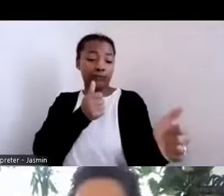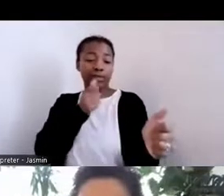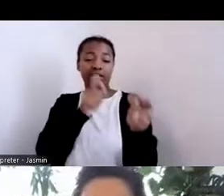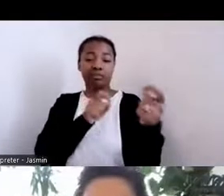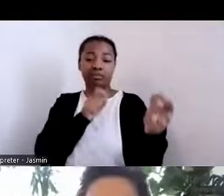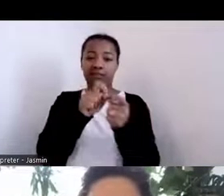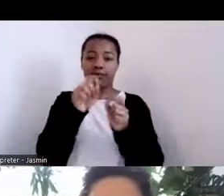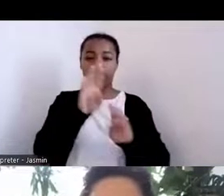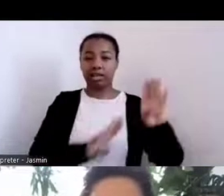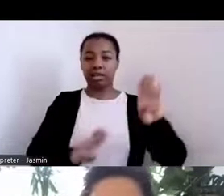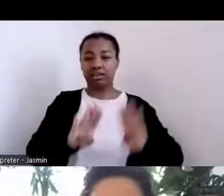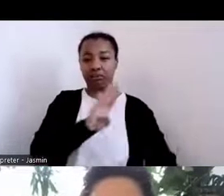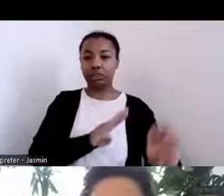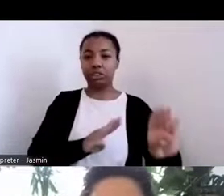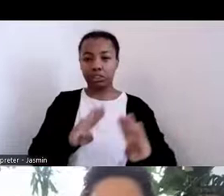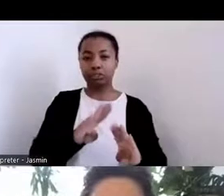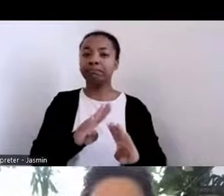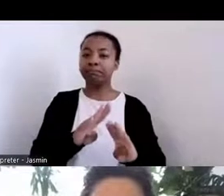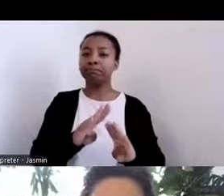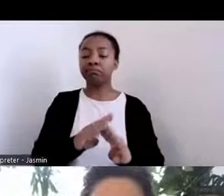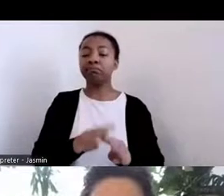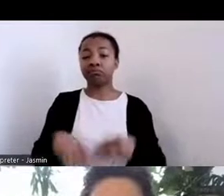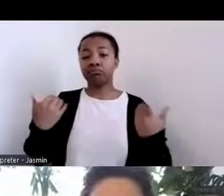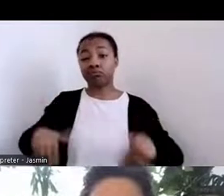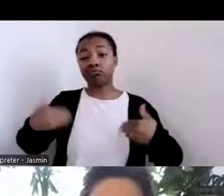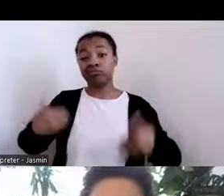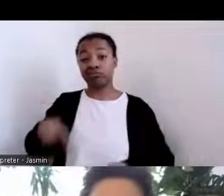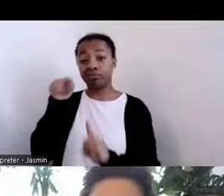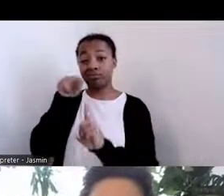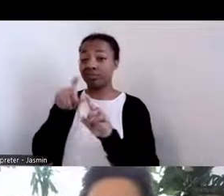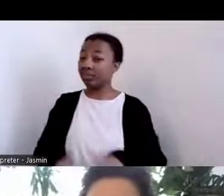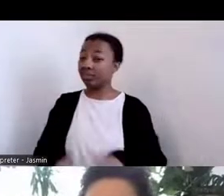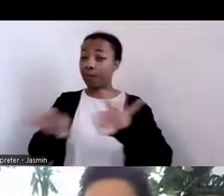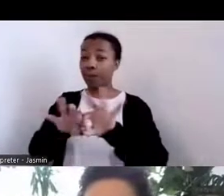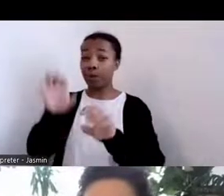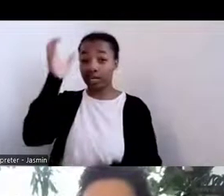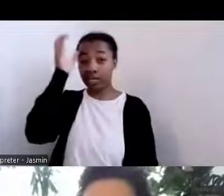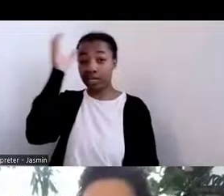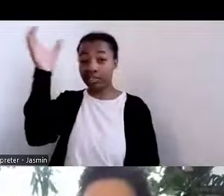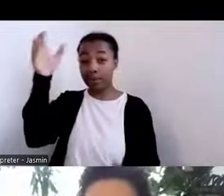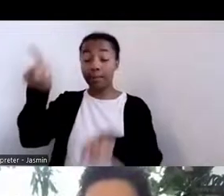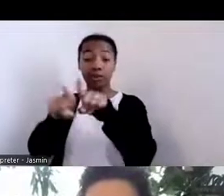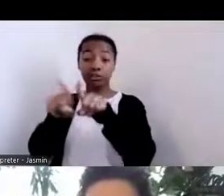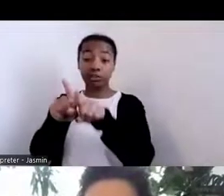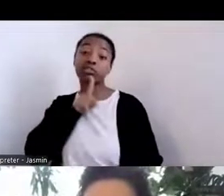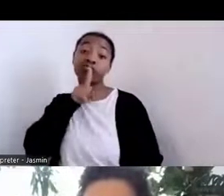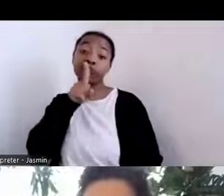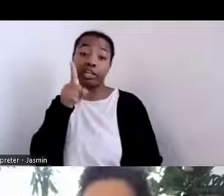And so this has really been an important concept but also a reality for us as we move through the pandemic